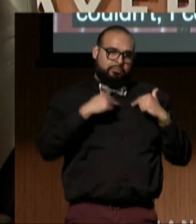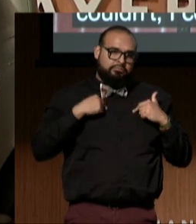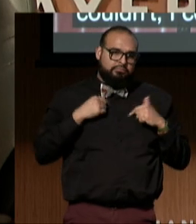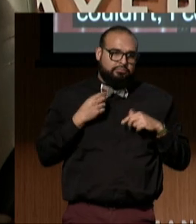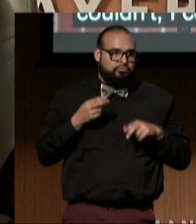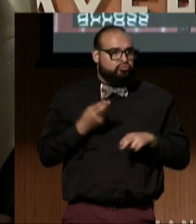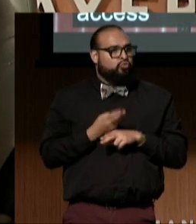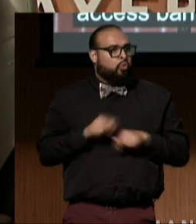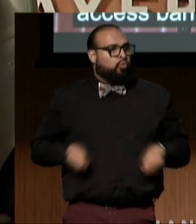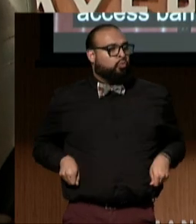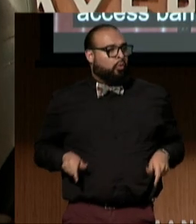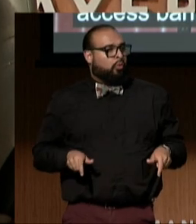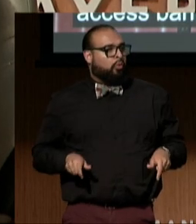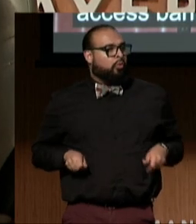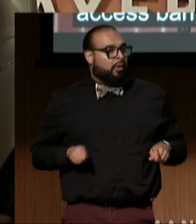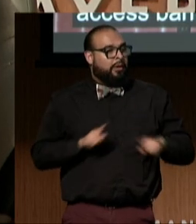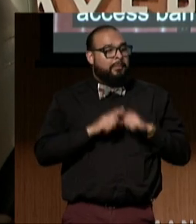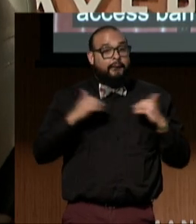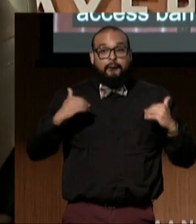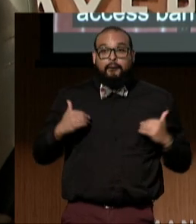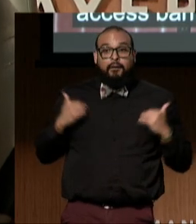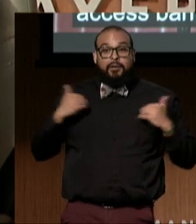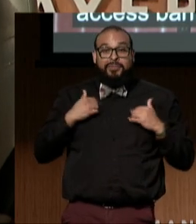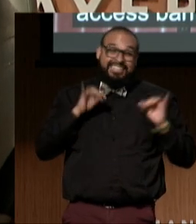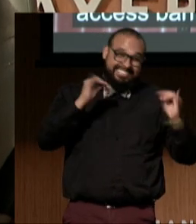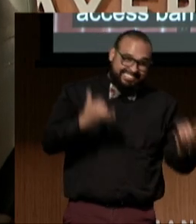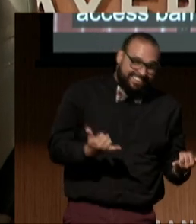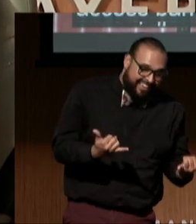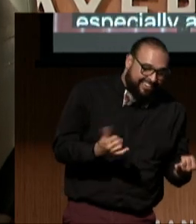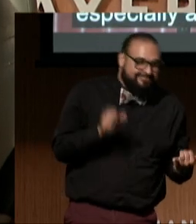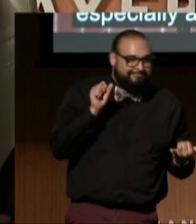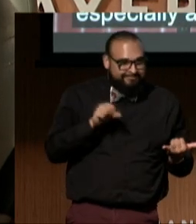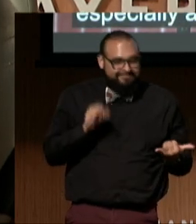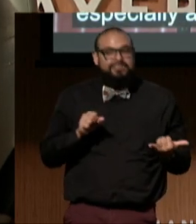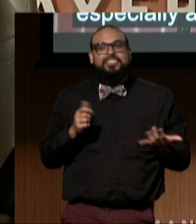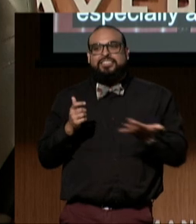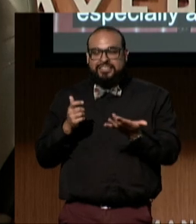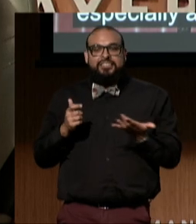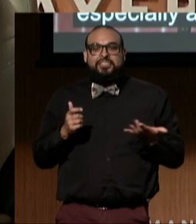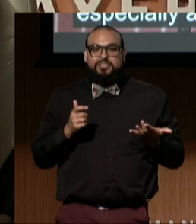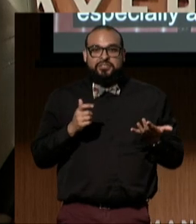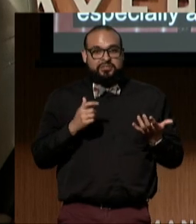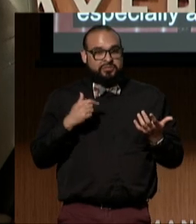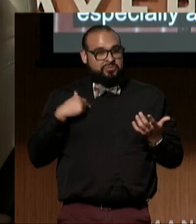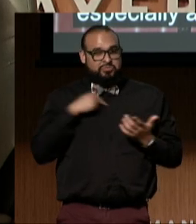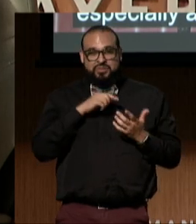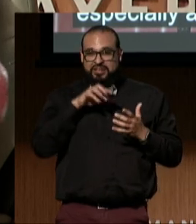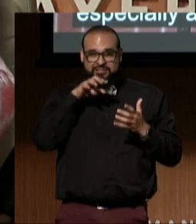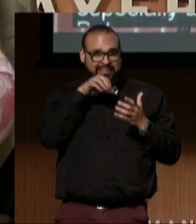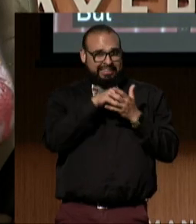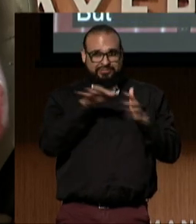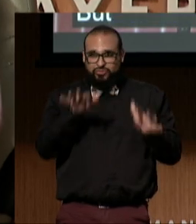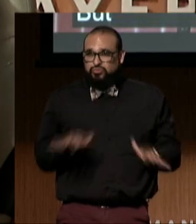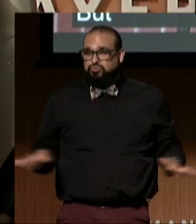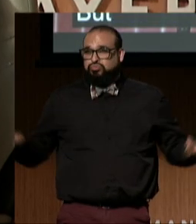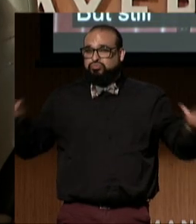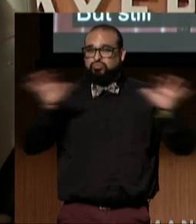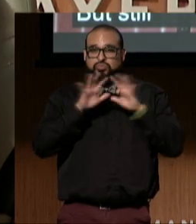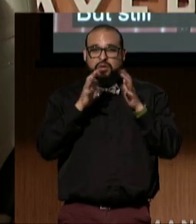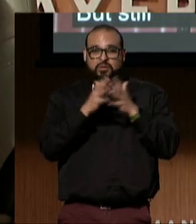and especially as a young person, but still now, were, and are, everywhere, and I wasn't exactly proud to be disabled.